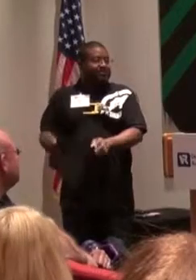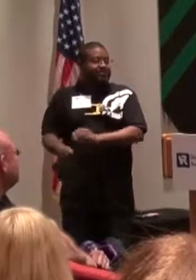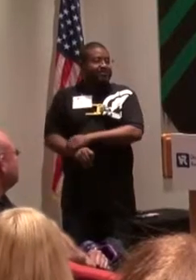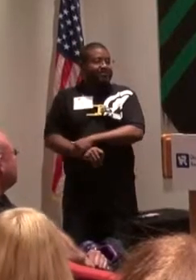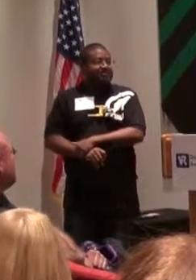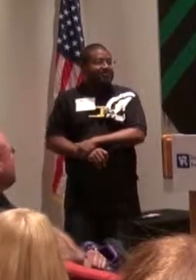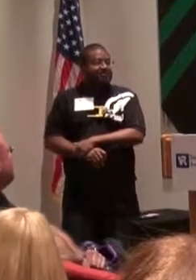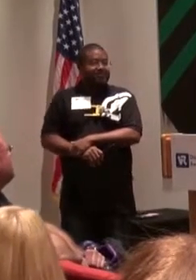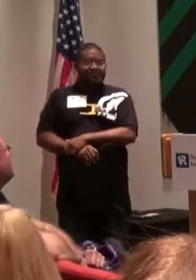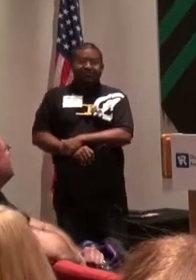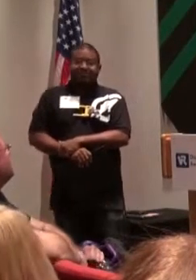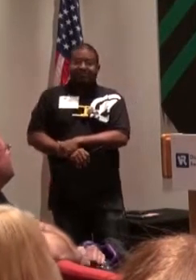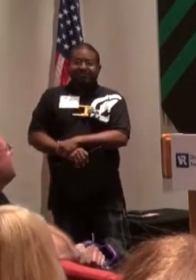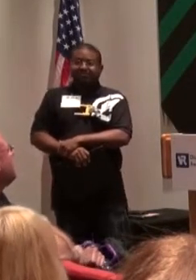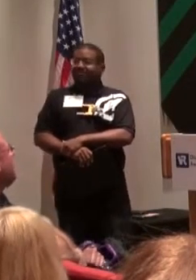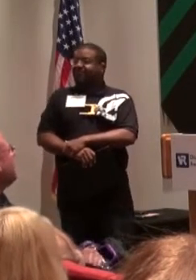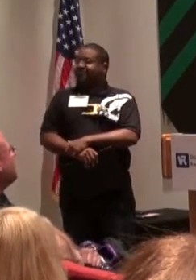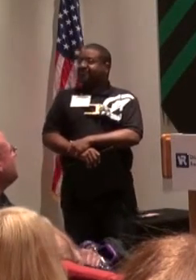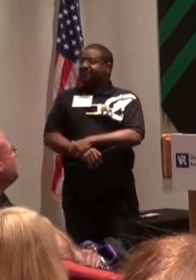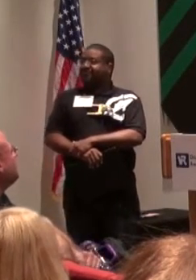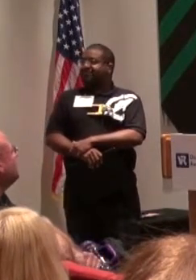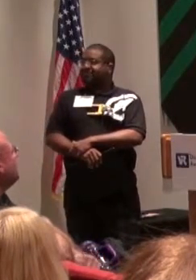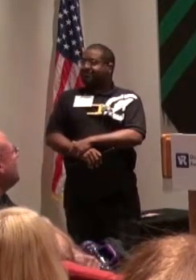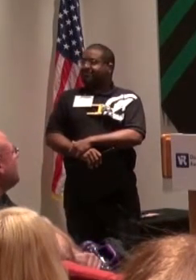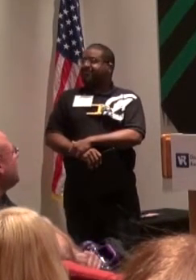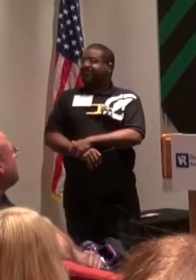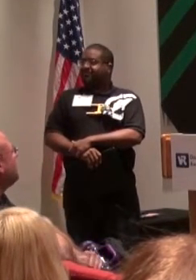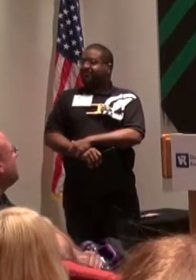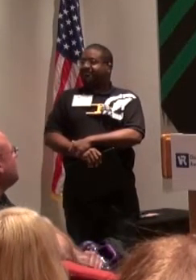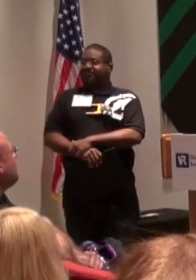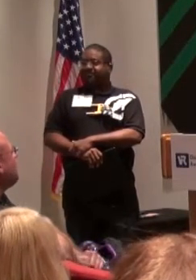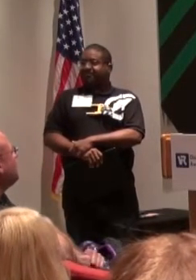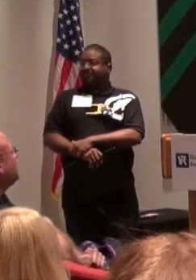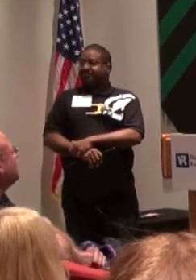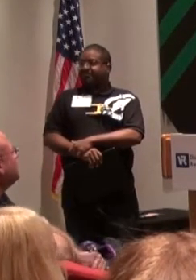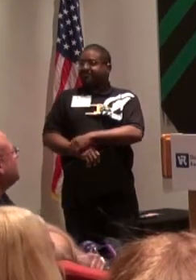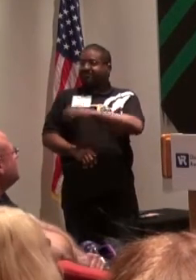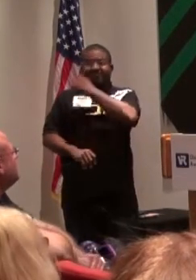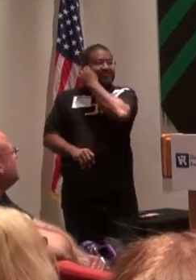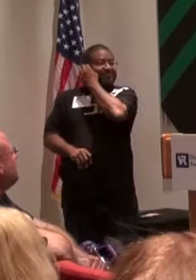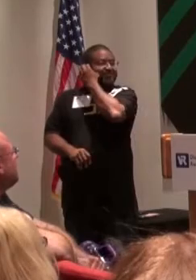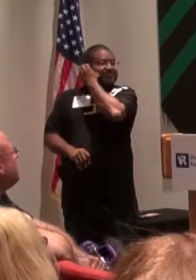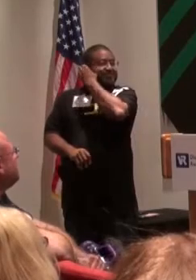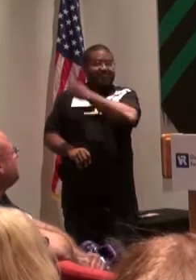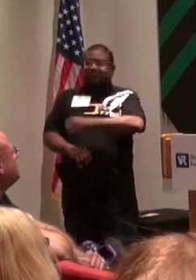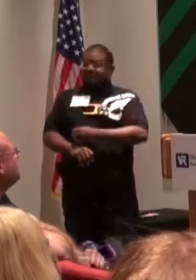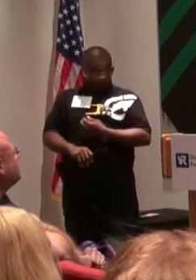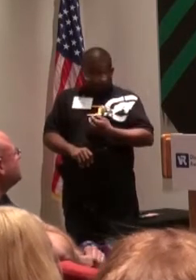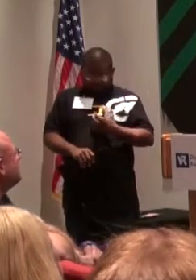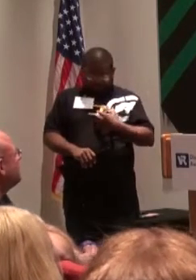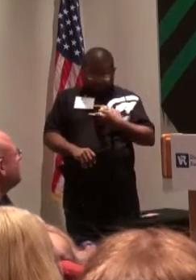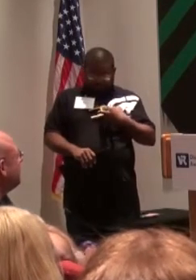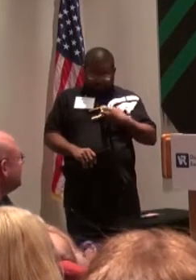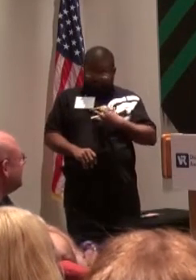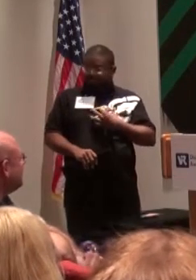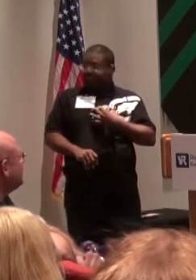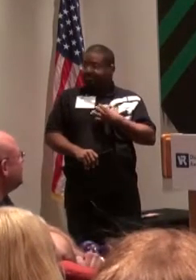Legoland Florida, as many of you may know, since we're right here in your backyard, we're built for kids so it's very important that when we hire our employees